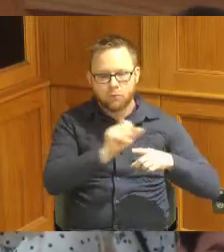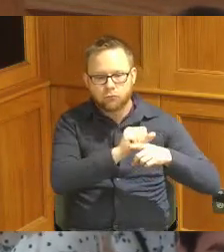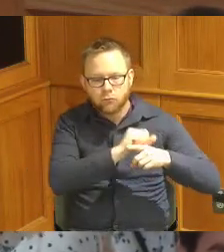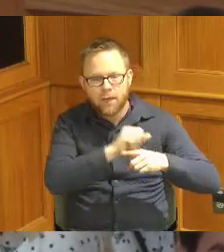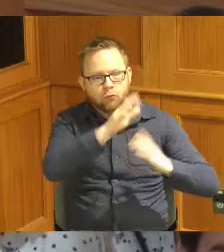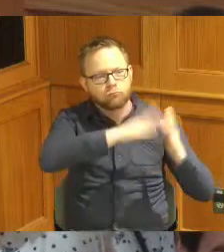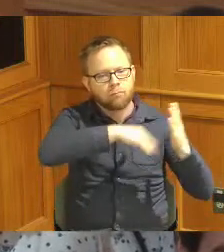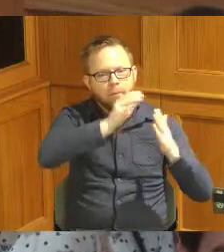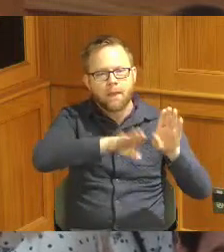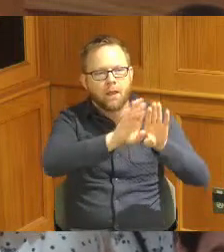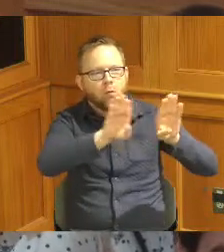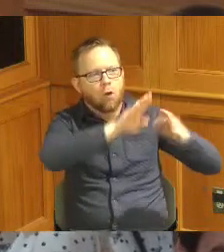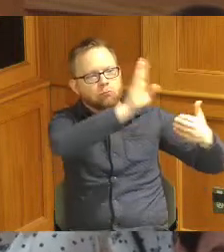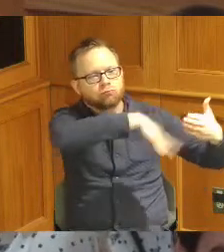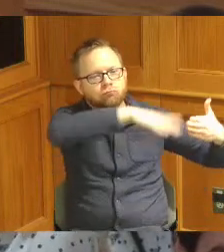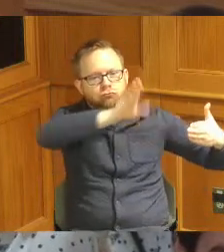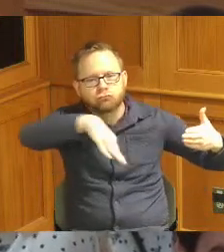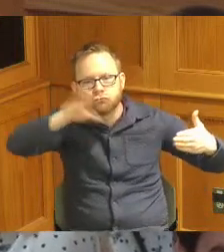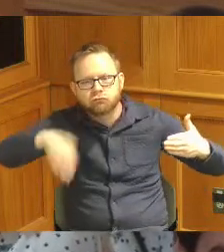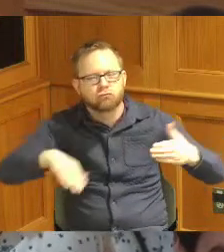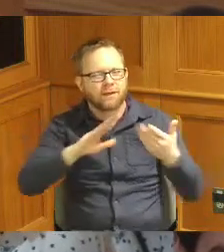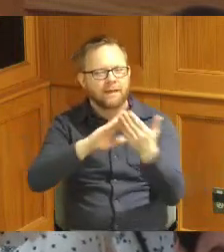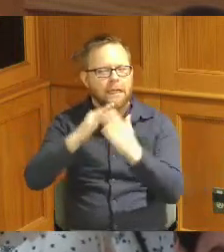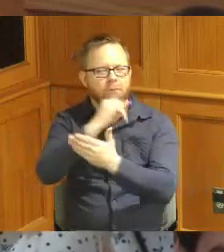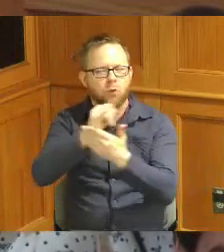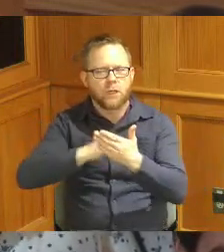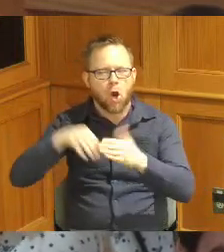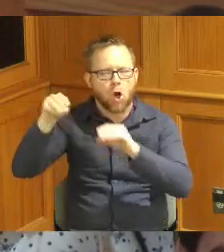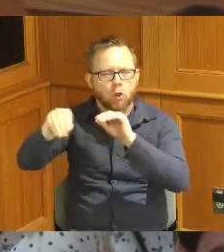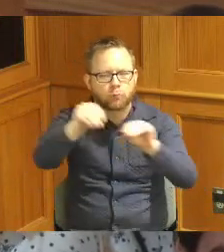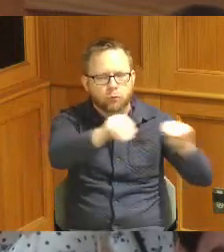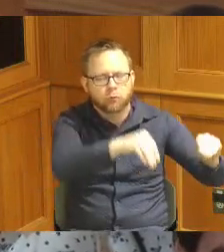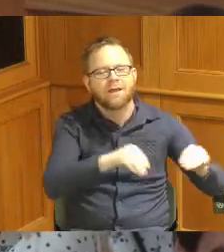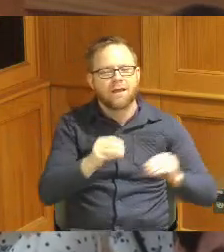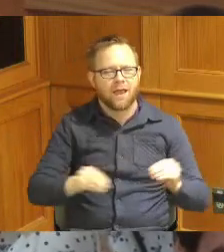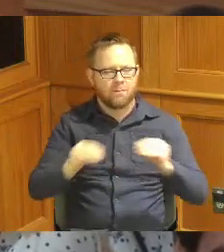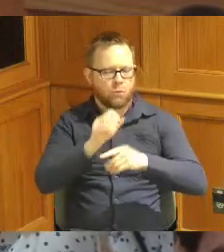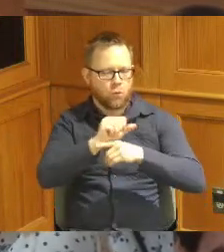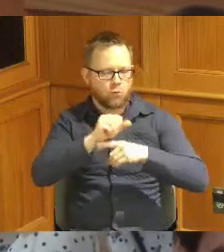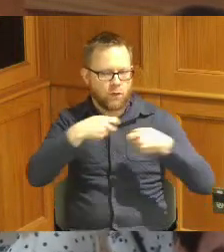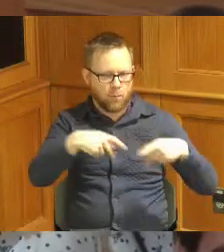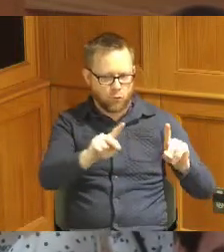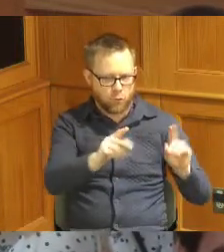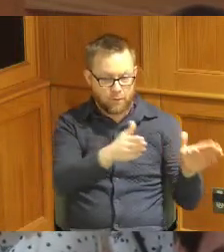create community insulations and increase Apprentice opportunities their second one